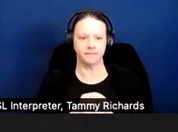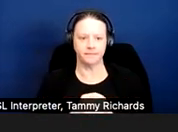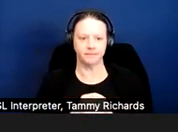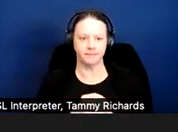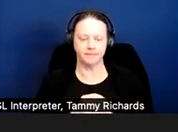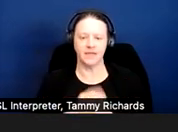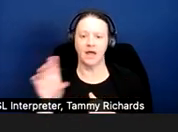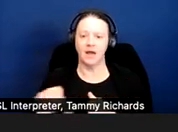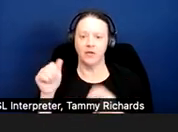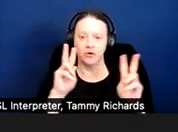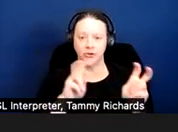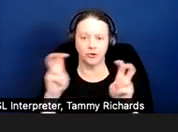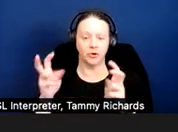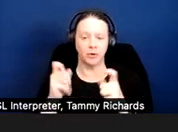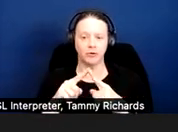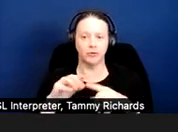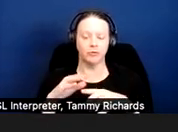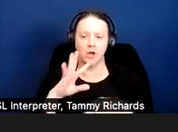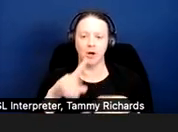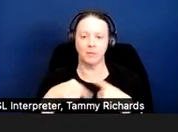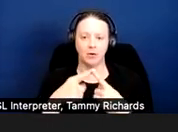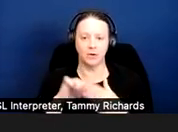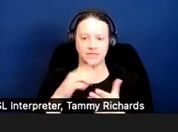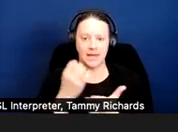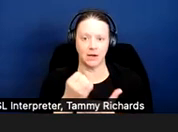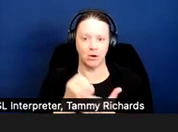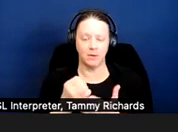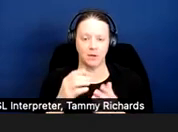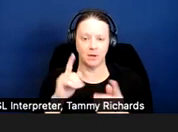Another issue I wanted to touch on was economic accommodations.